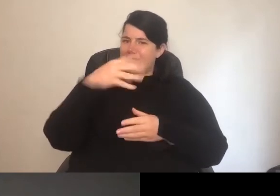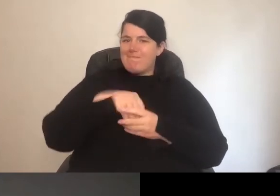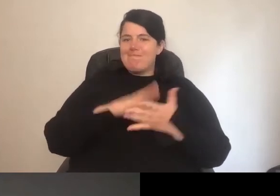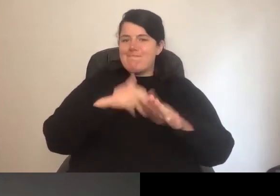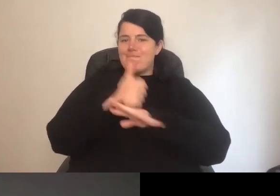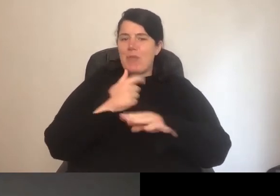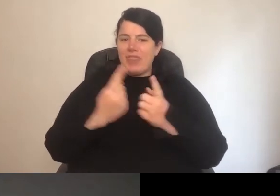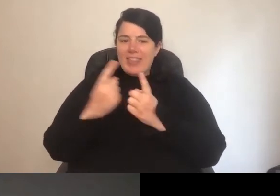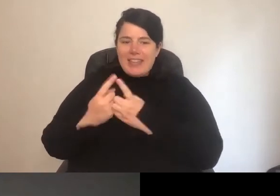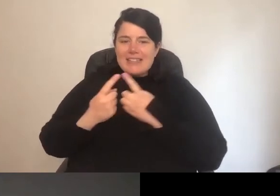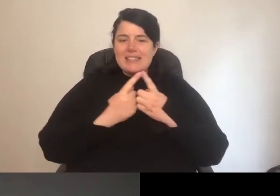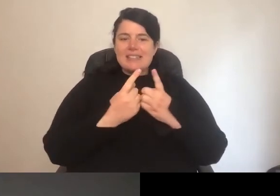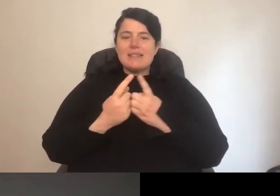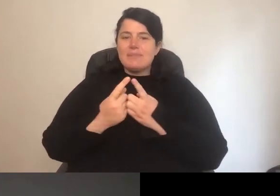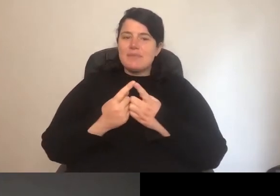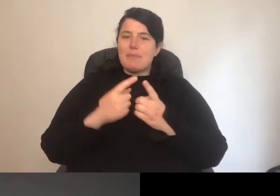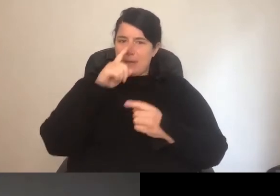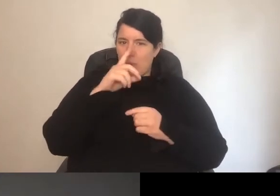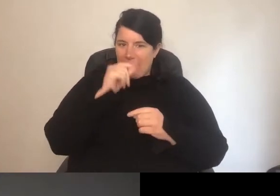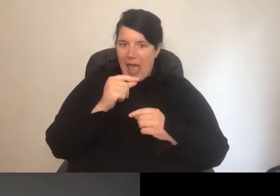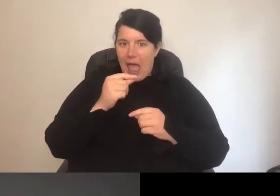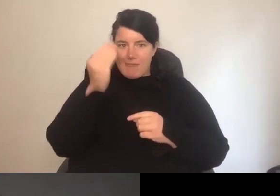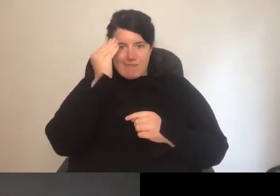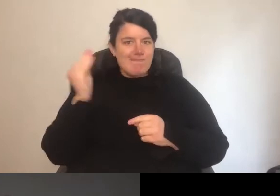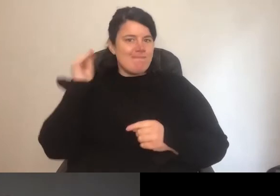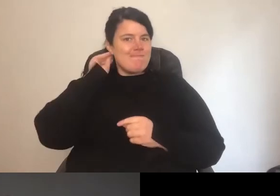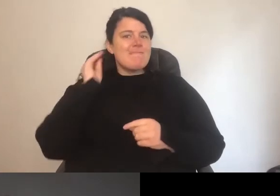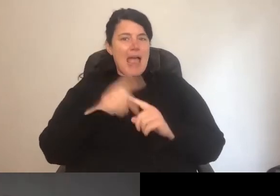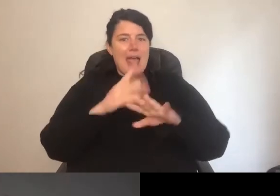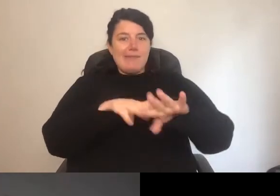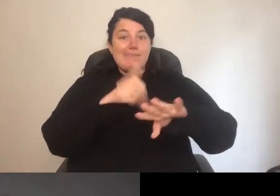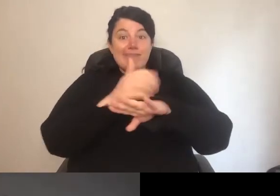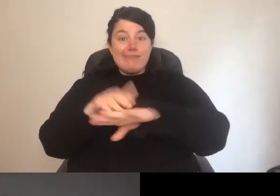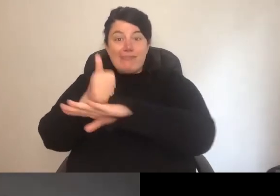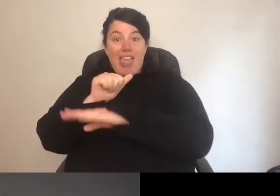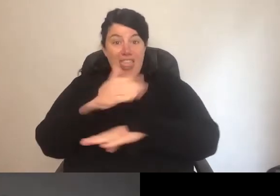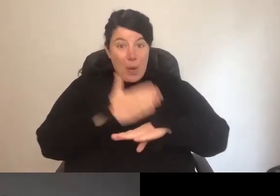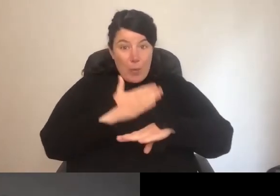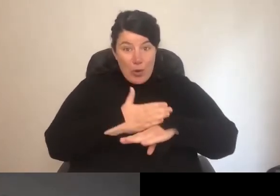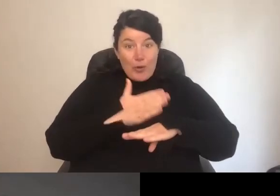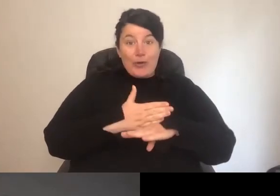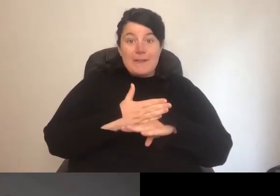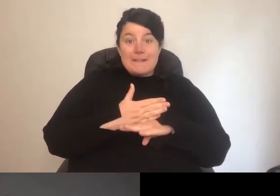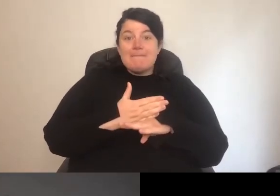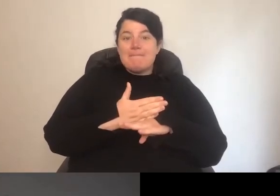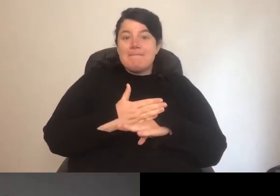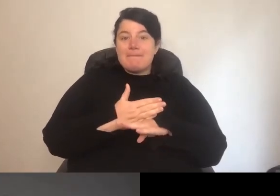people can hopefully implement in their workplaces.